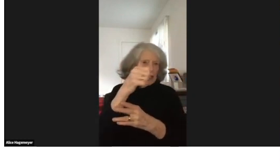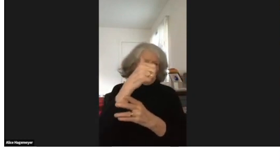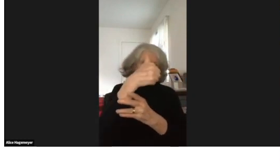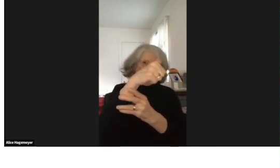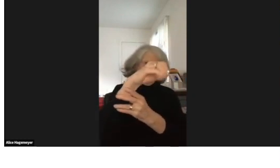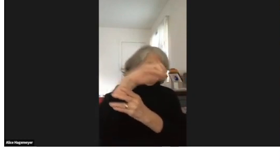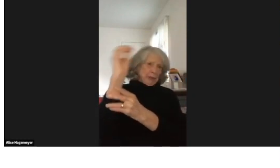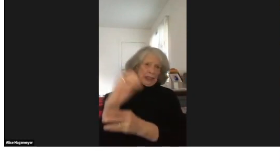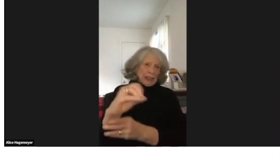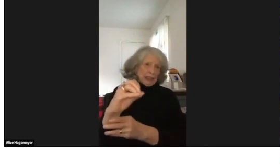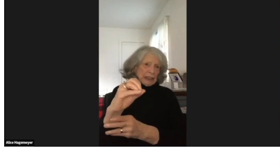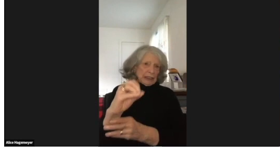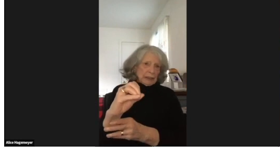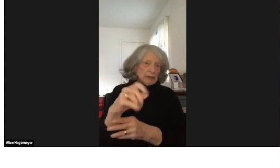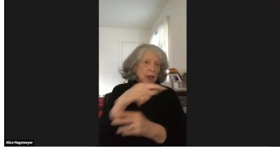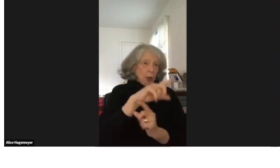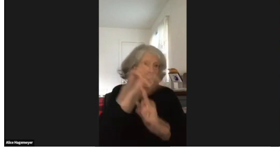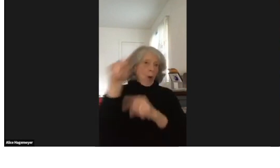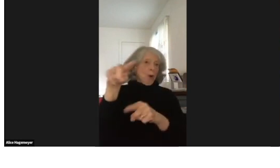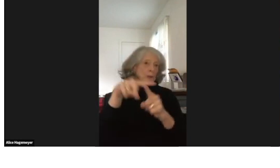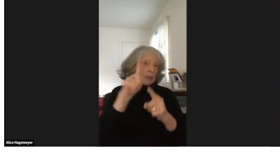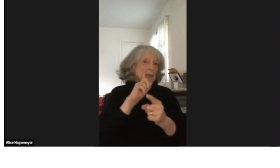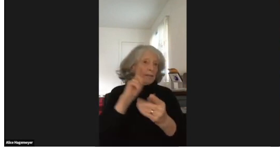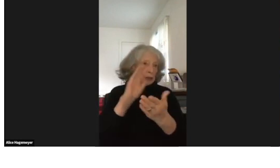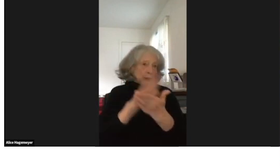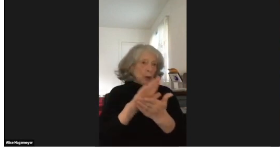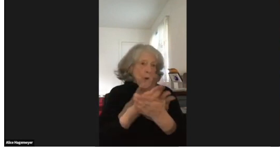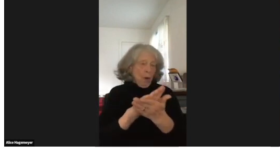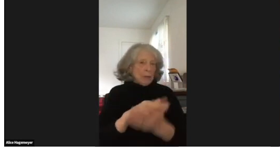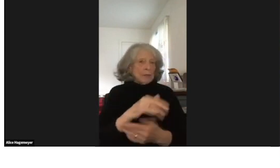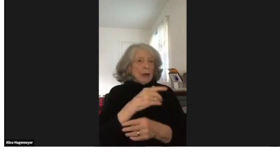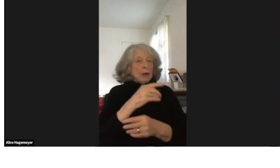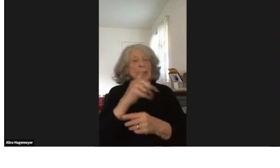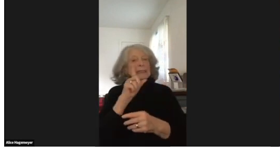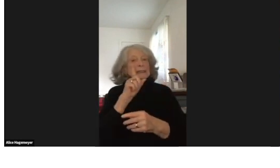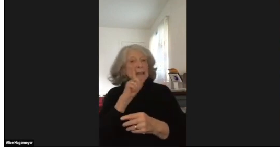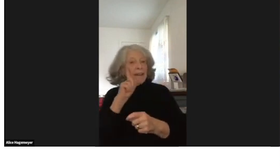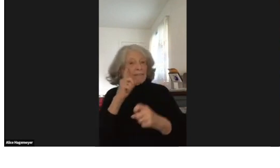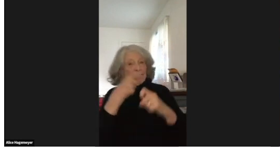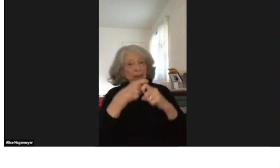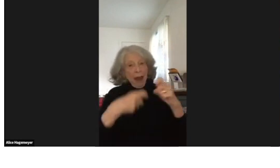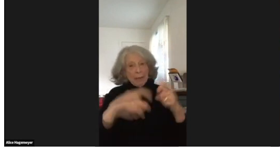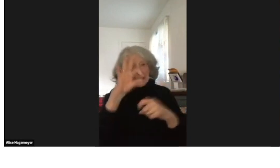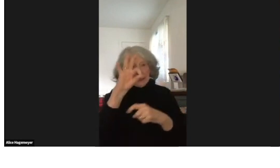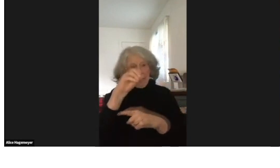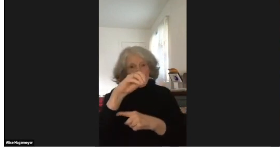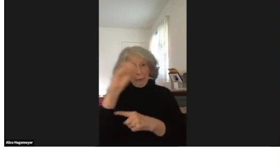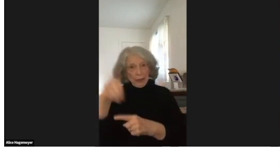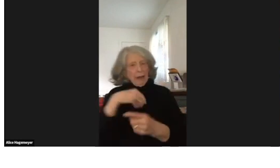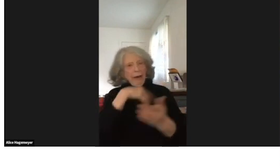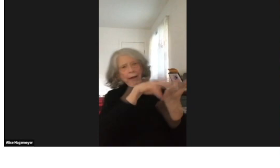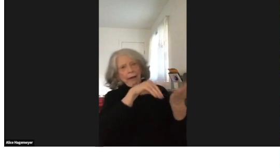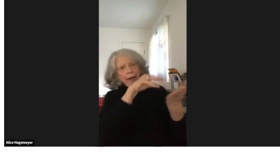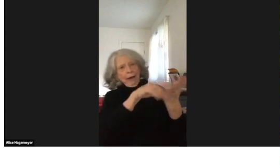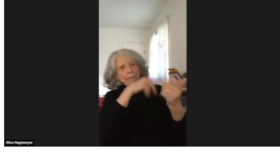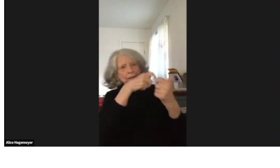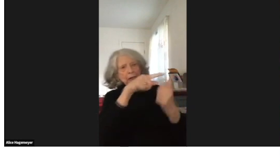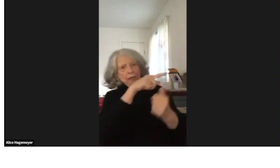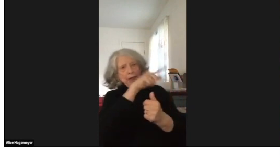Note that those people are considered the deaf elite, those are the 10% of people who are born to deaf families.